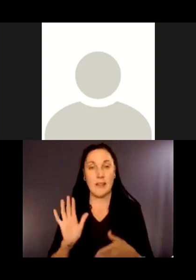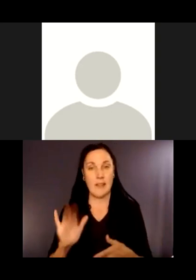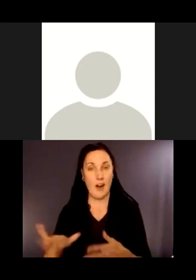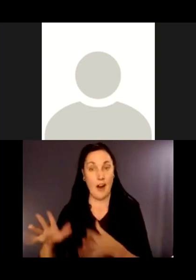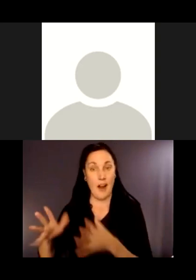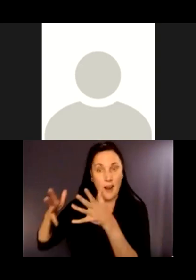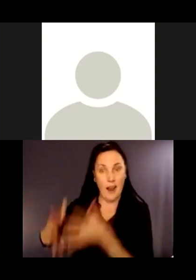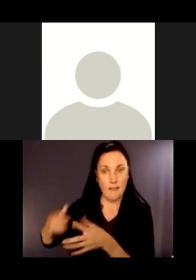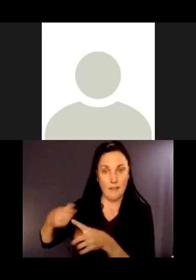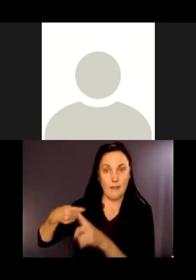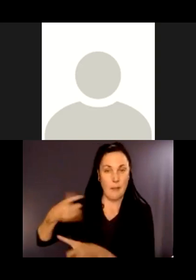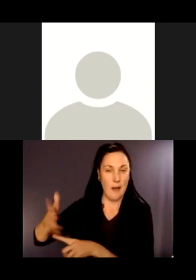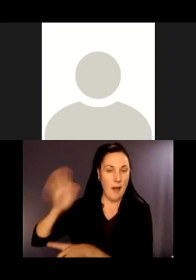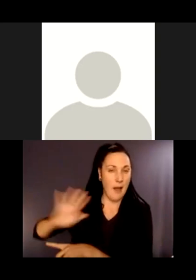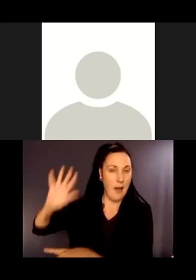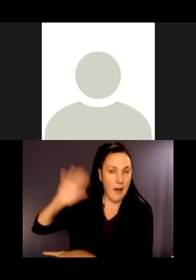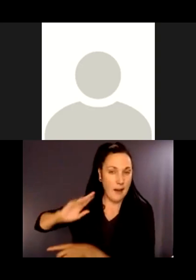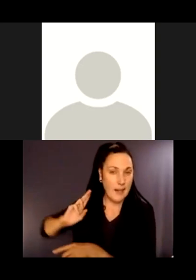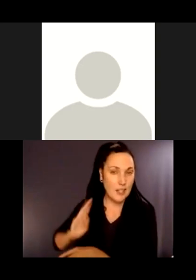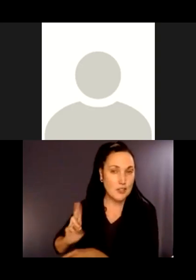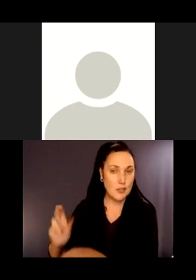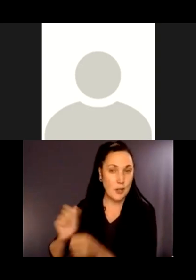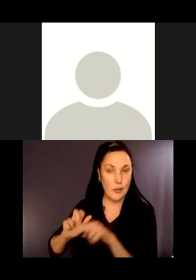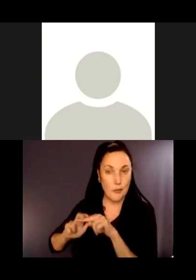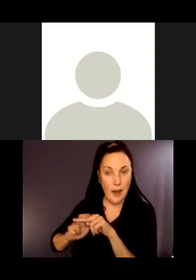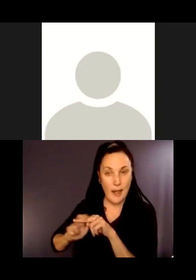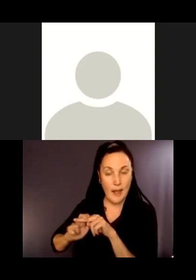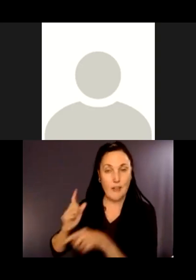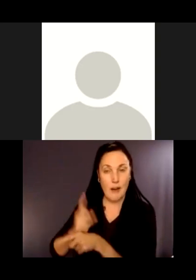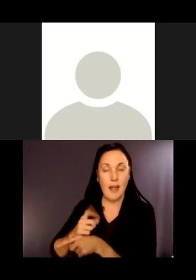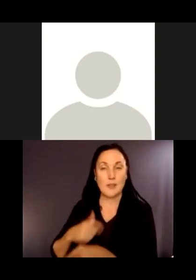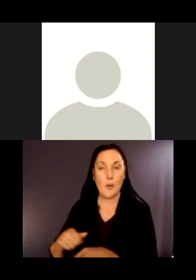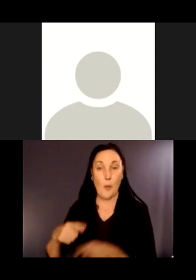history of the rails, for instance. There's wheels from the rail cars.